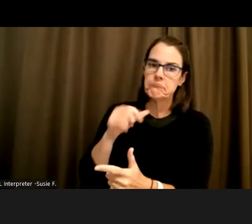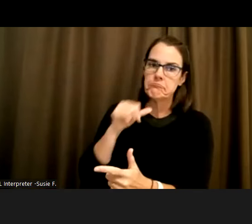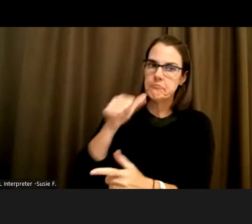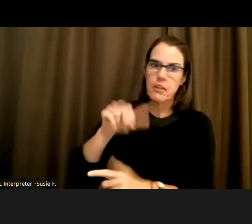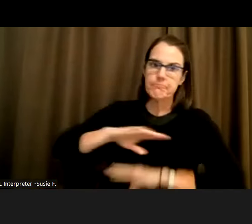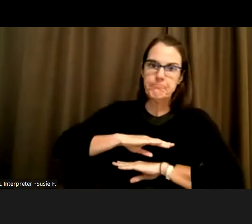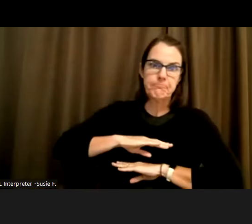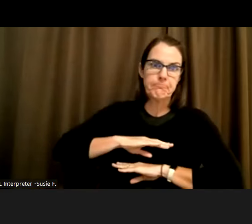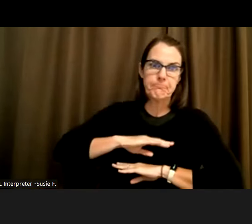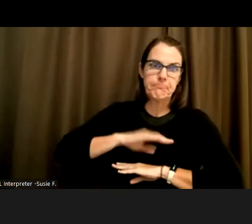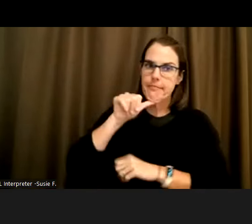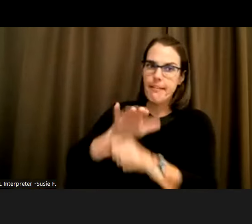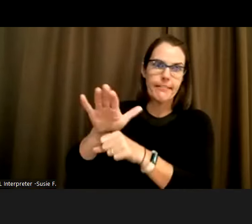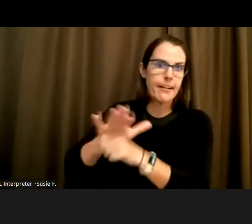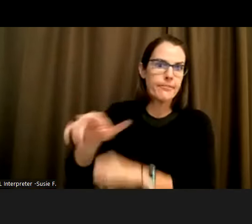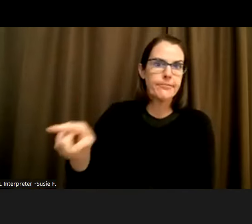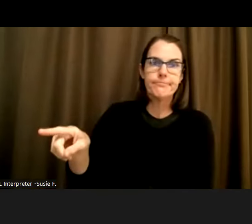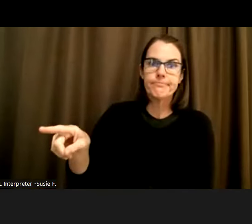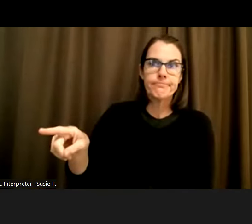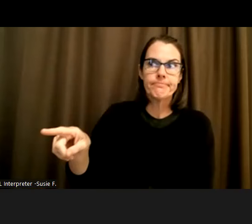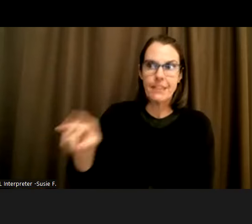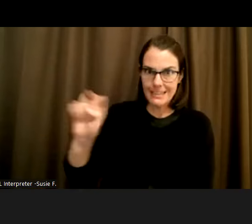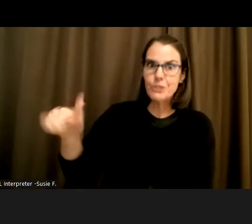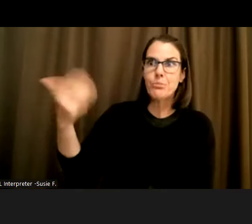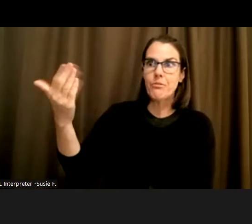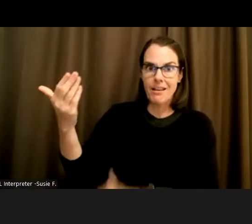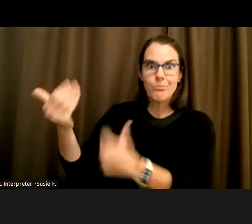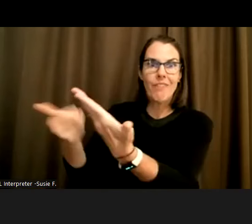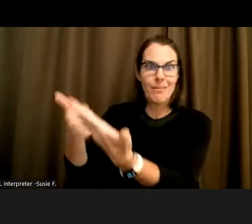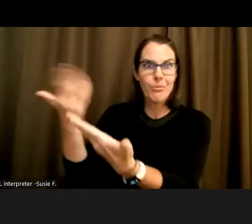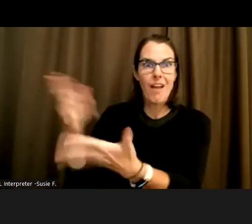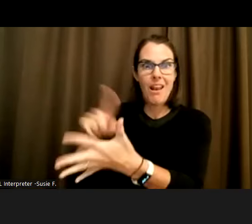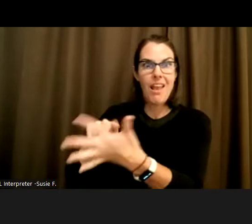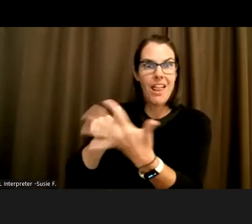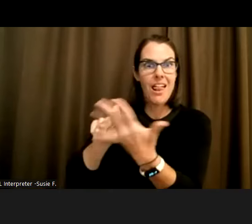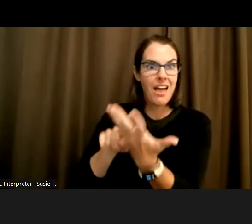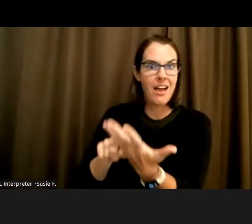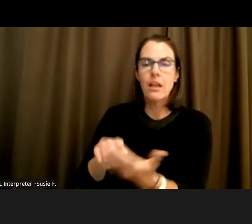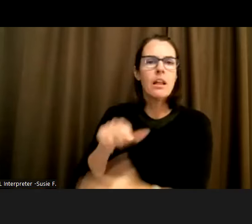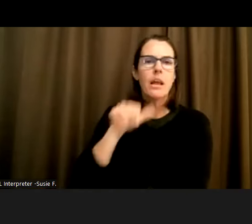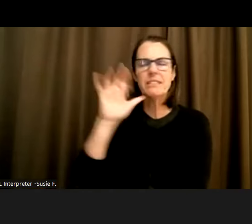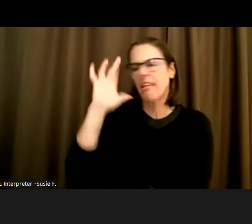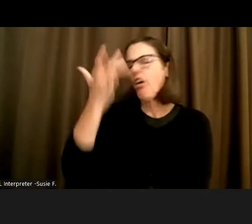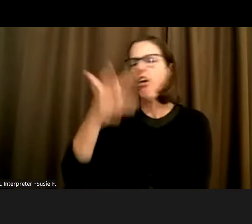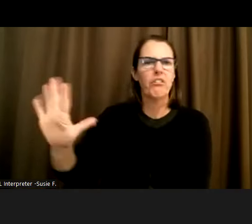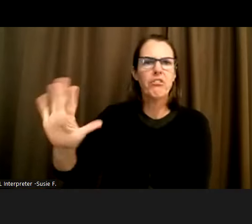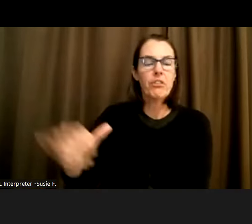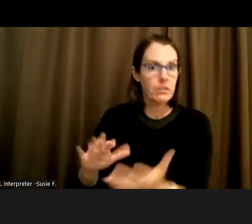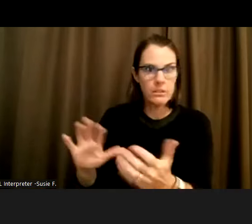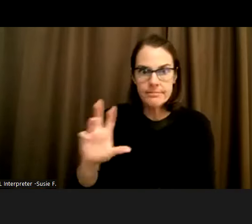Not a any sort of. A bunch of hoops or annoyance or anything along those lines. The fact that those things had to be acquired.